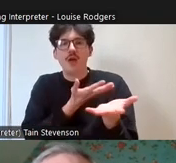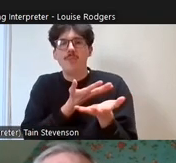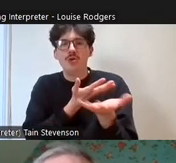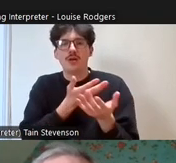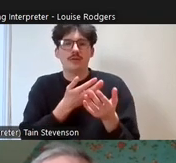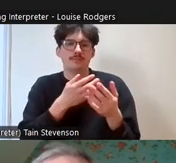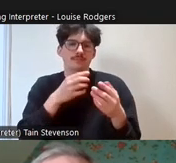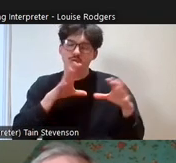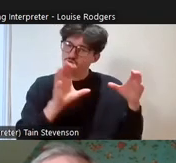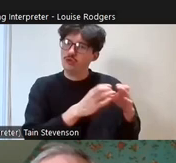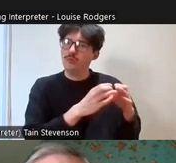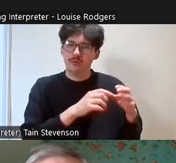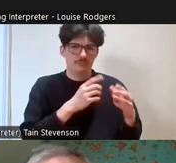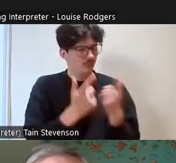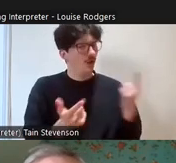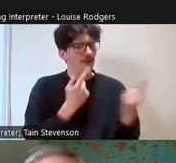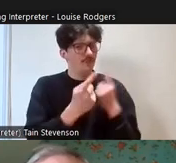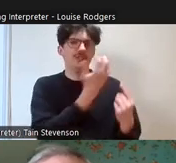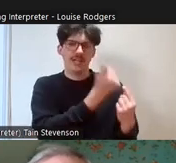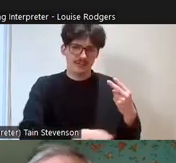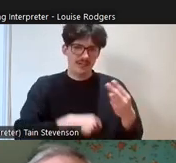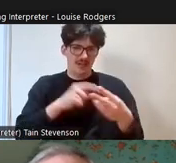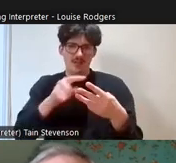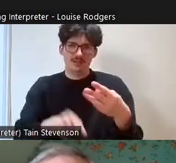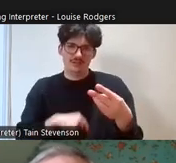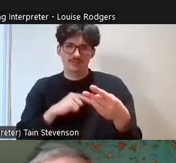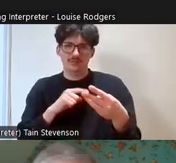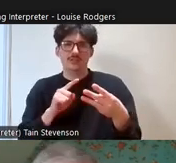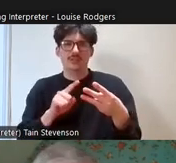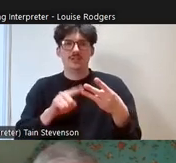lots of information there, all those other groups there, Scottish Association for Mental Health,